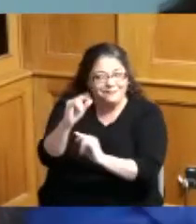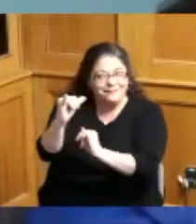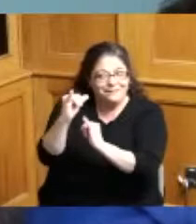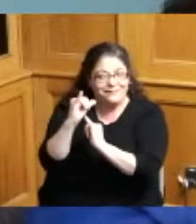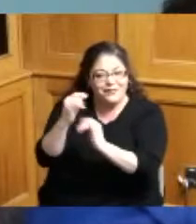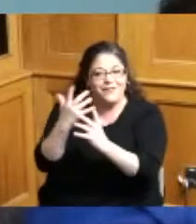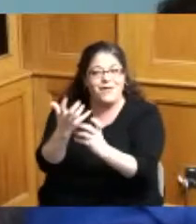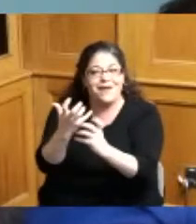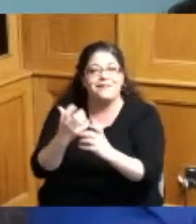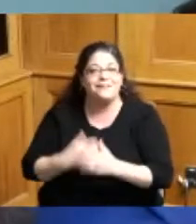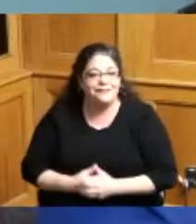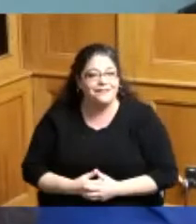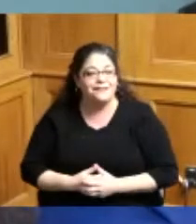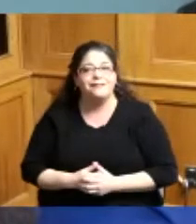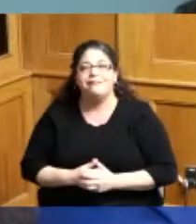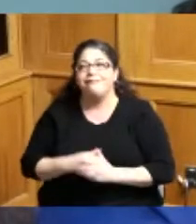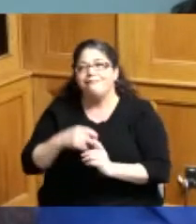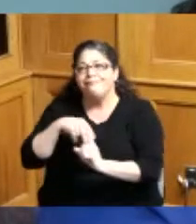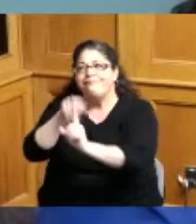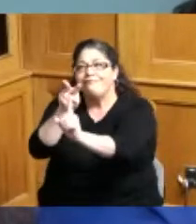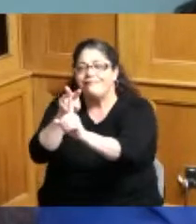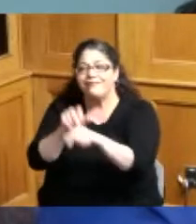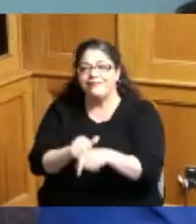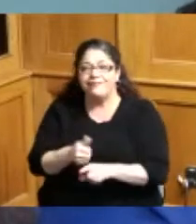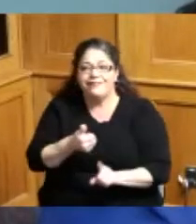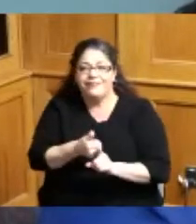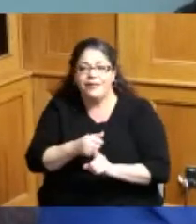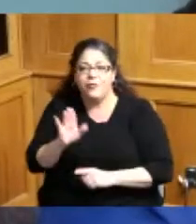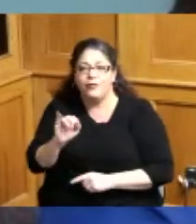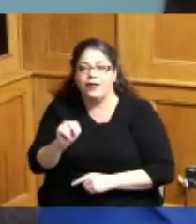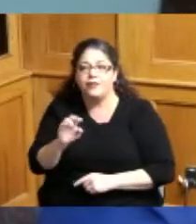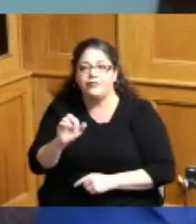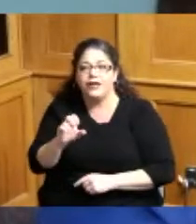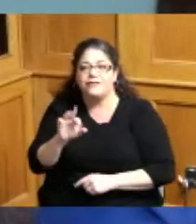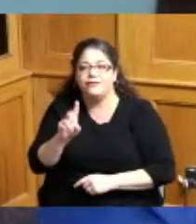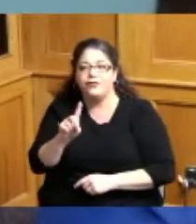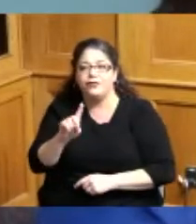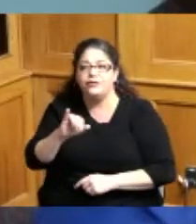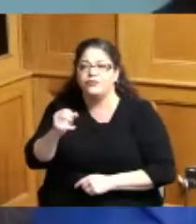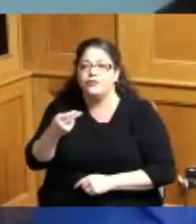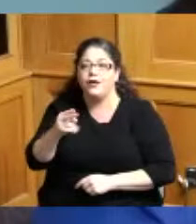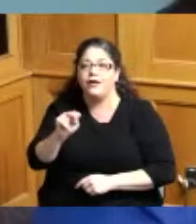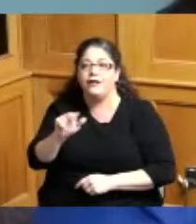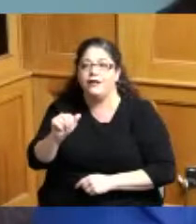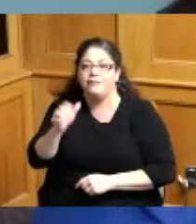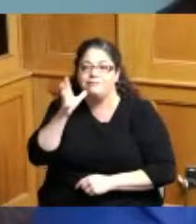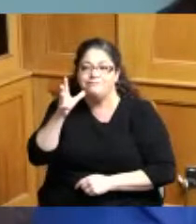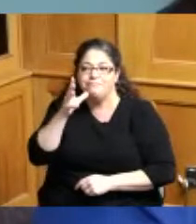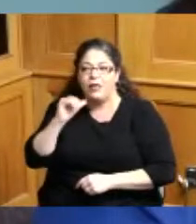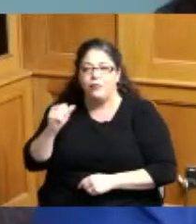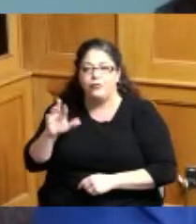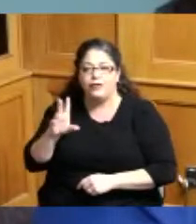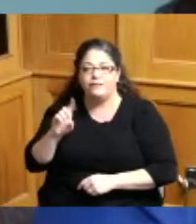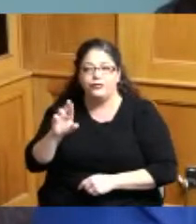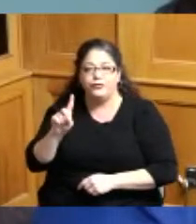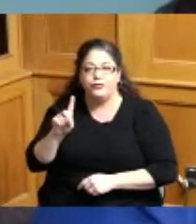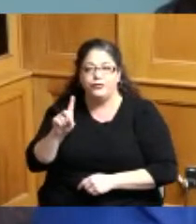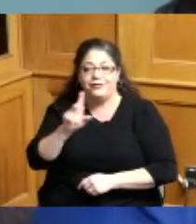like him she is the daughter of Brian Bransford and Johanna Rashford and whereas KK Bransford